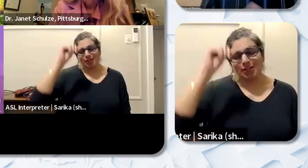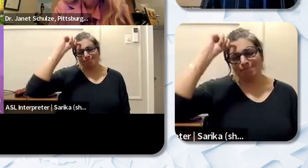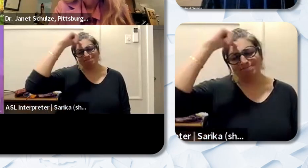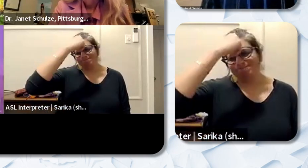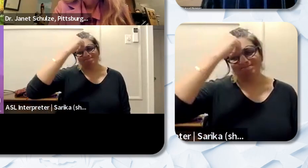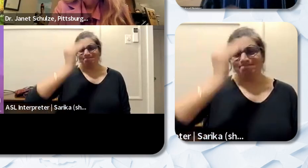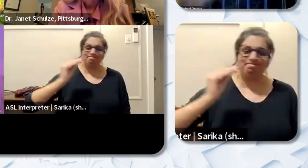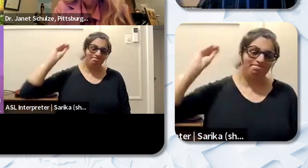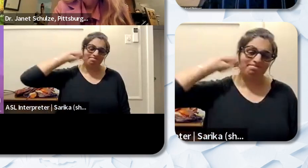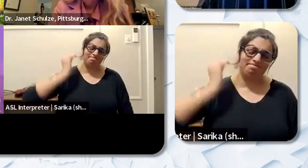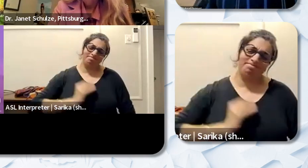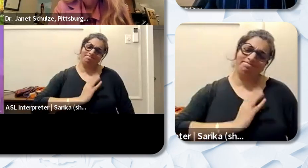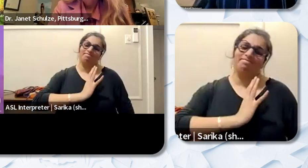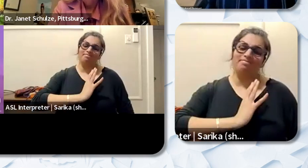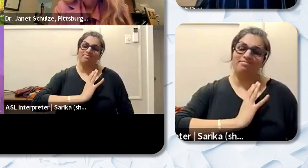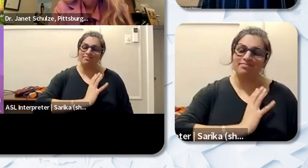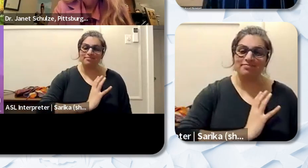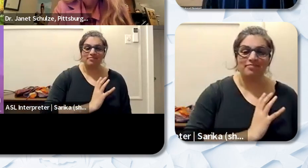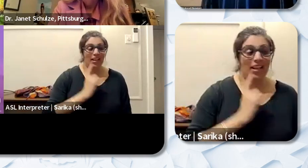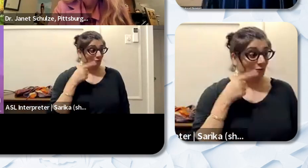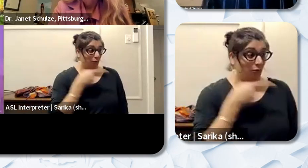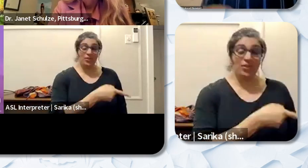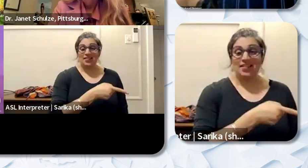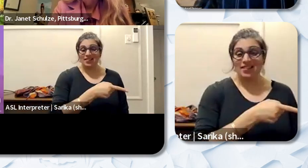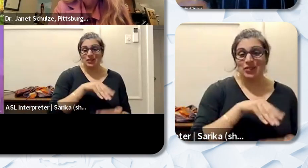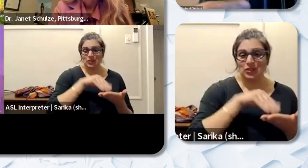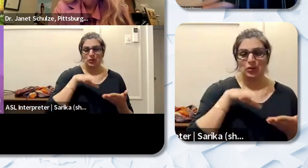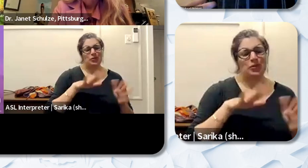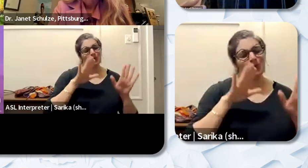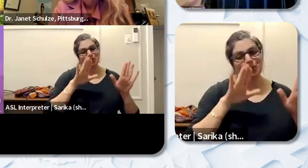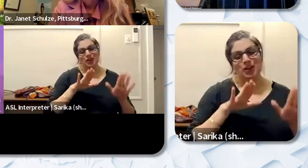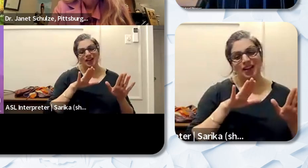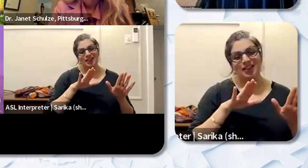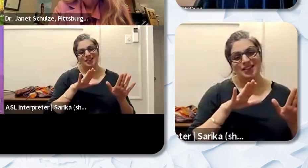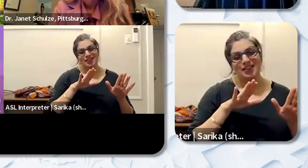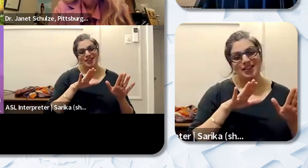I am and I think as for him as well and it was just a great neat opportunity for the class in